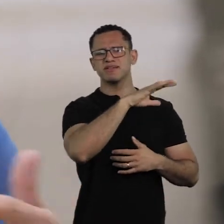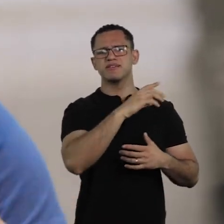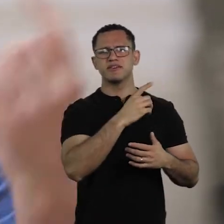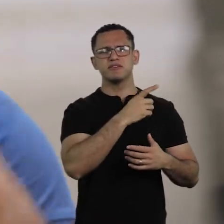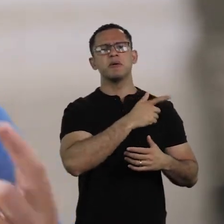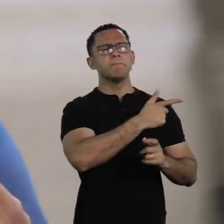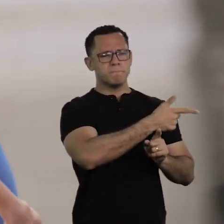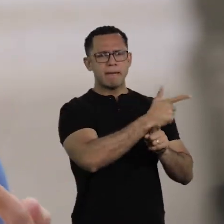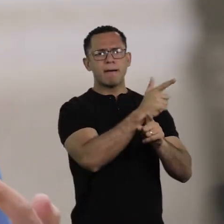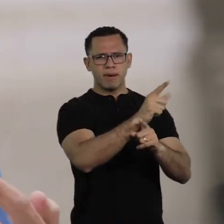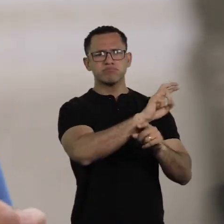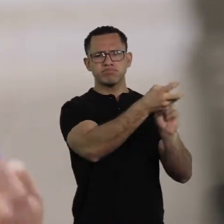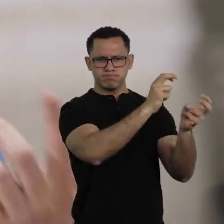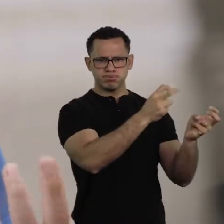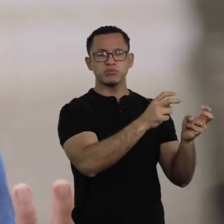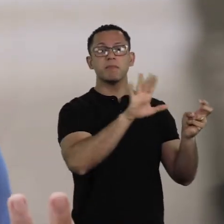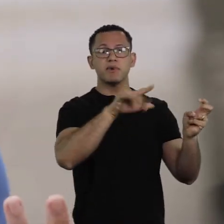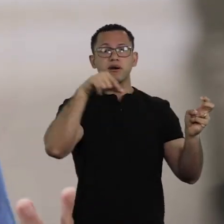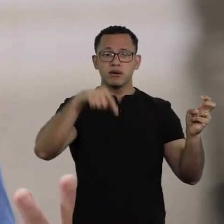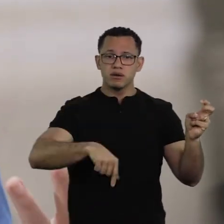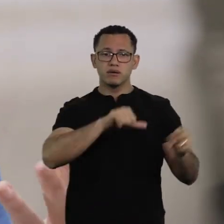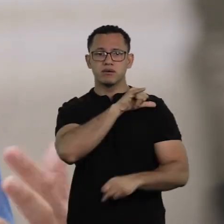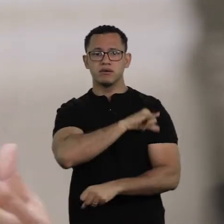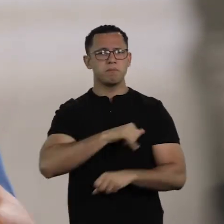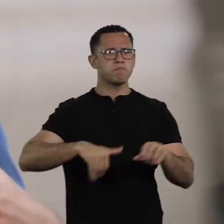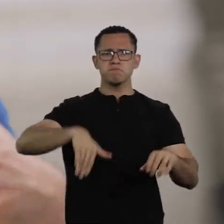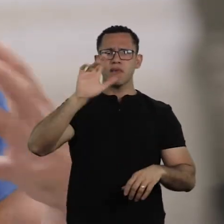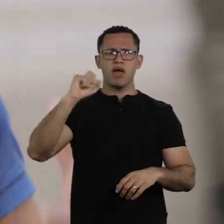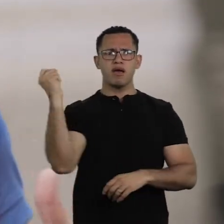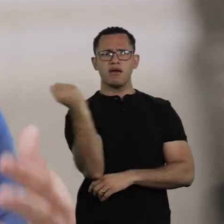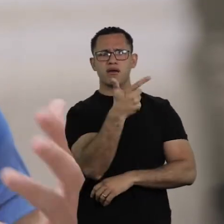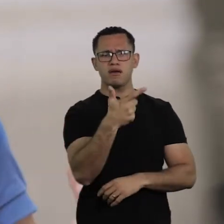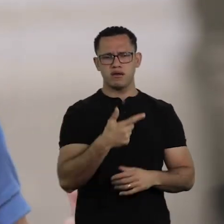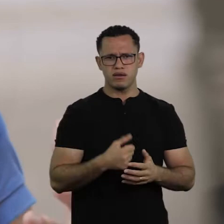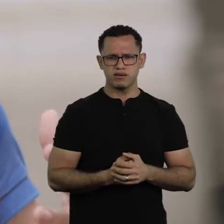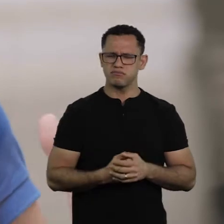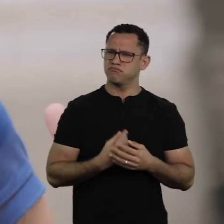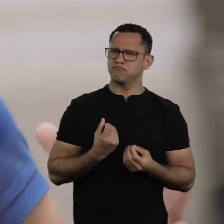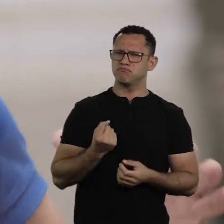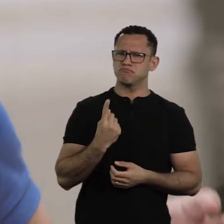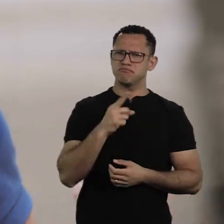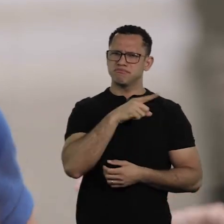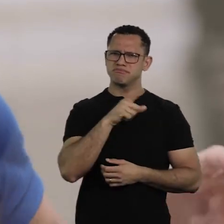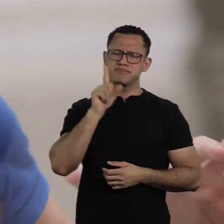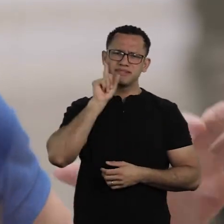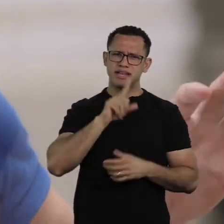by all American police in the same period. And it’s the United States, a country where riots